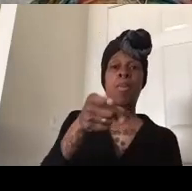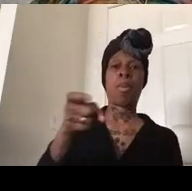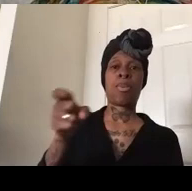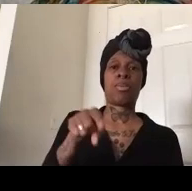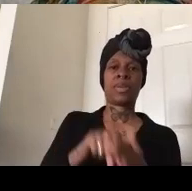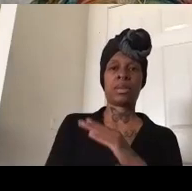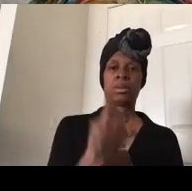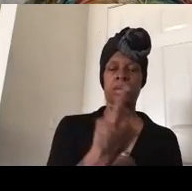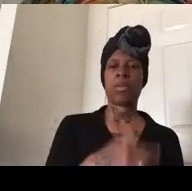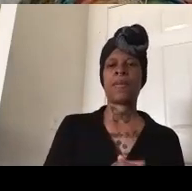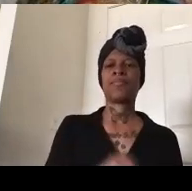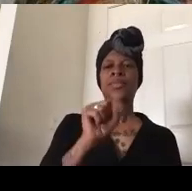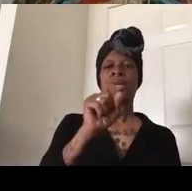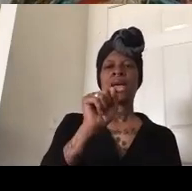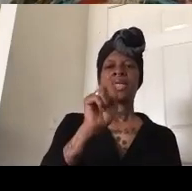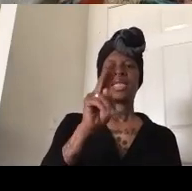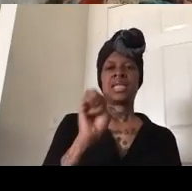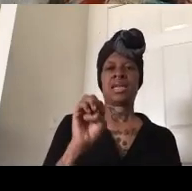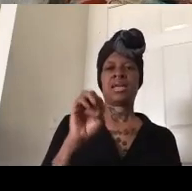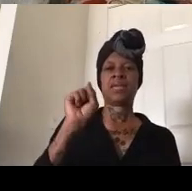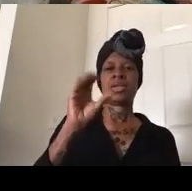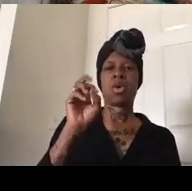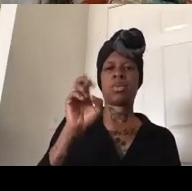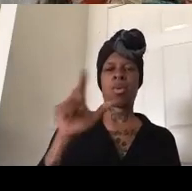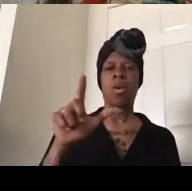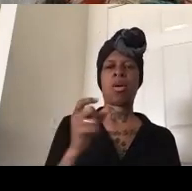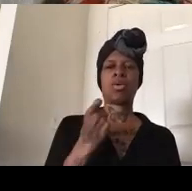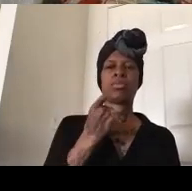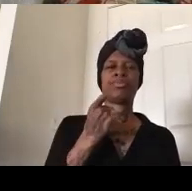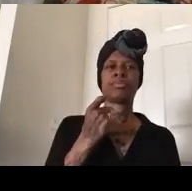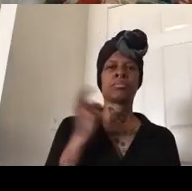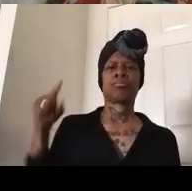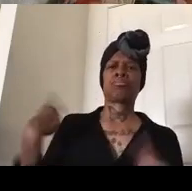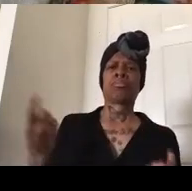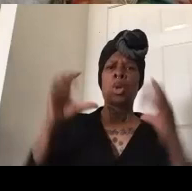soberoff who until very recently was the president of the commission is now the